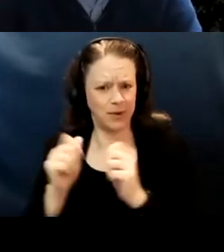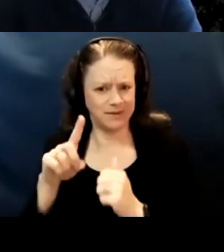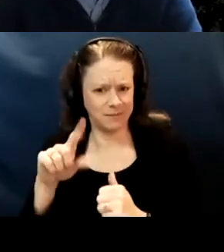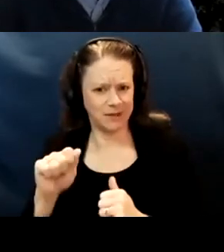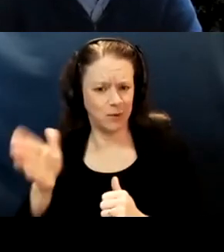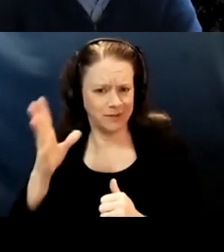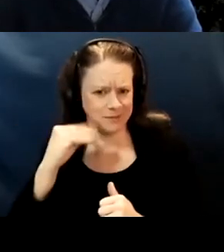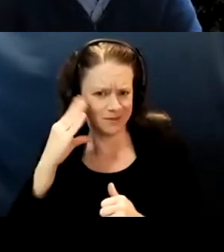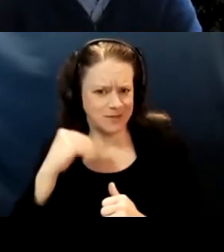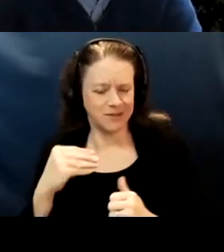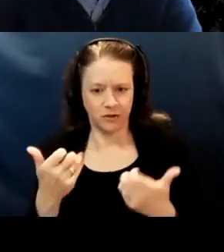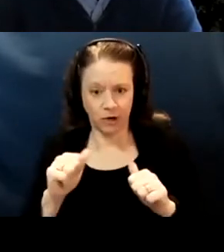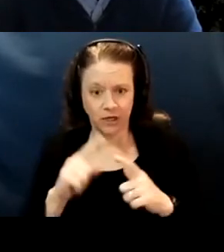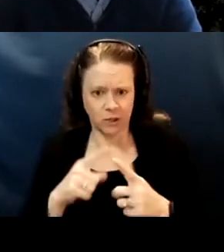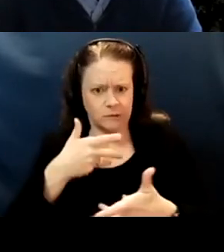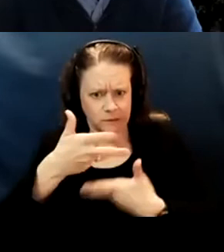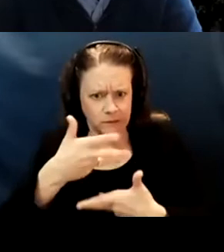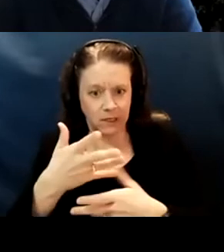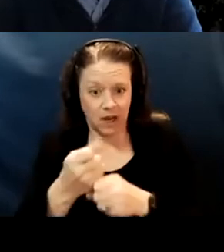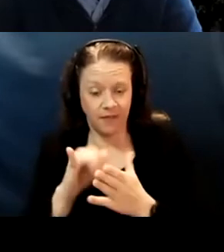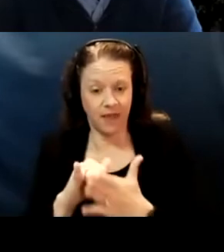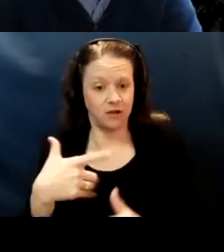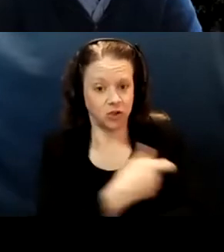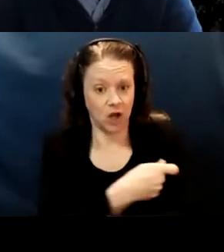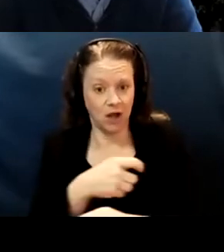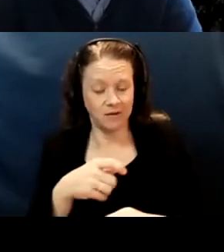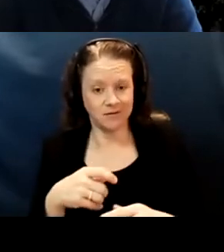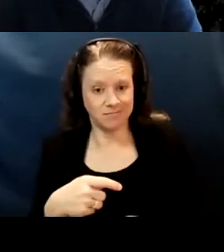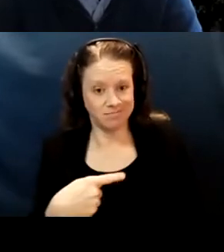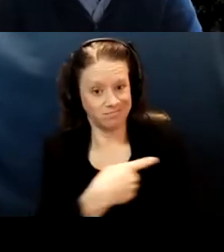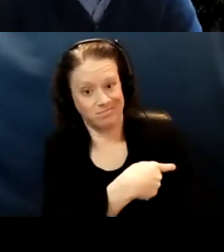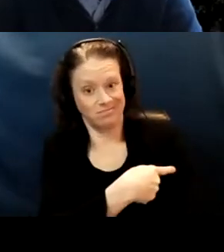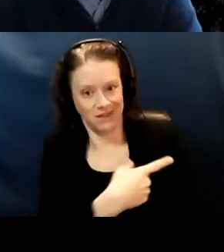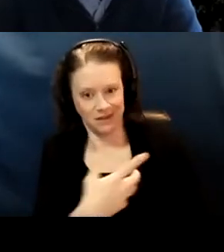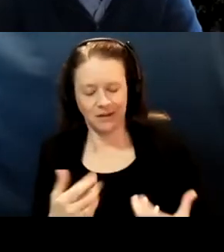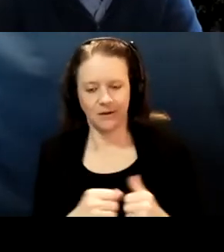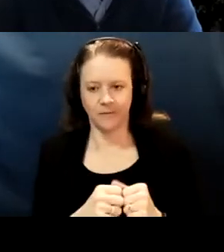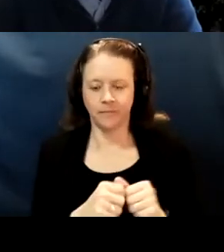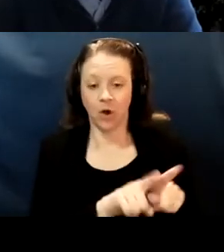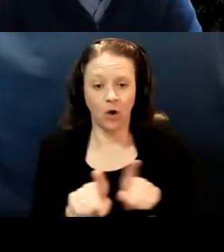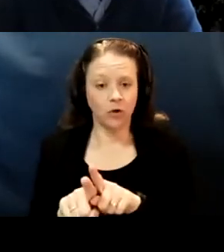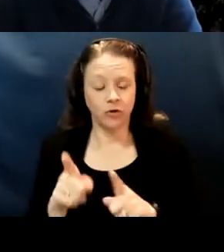in terms of actually being able to get the shot in people's arms. And I'll also point out that, you know,